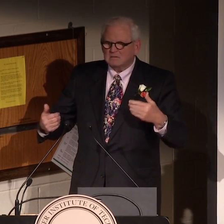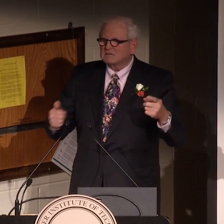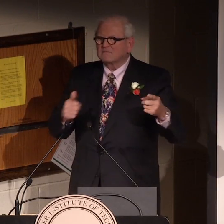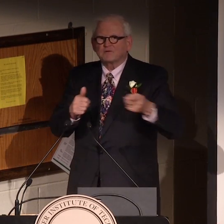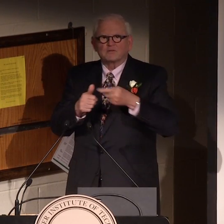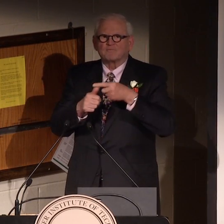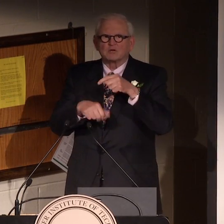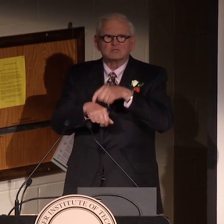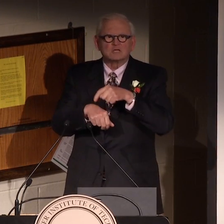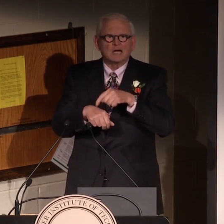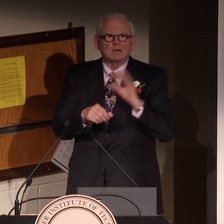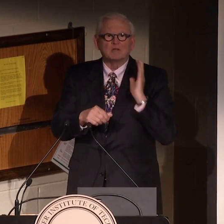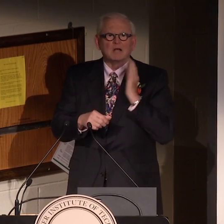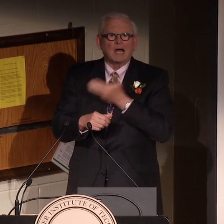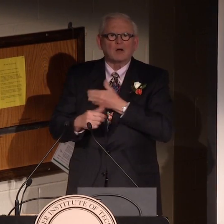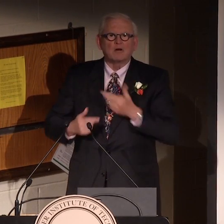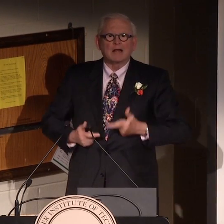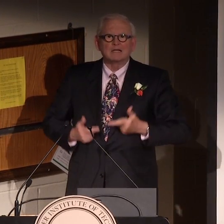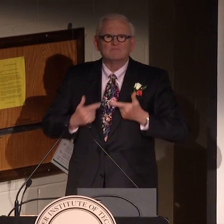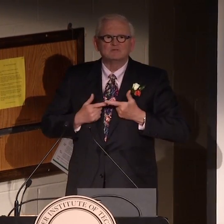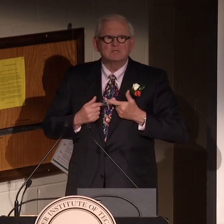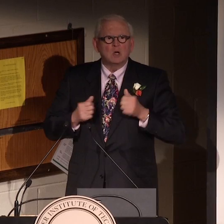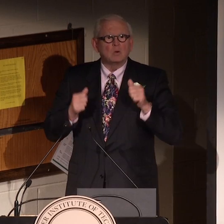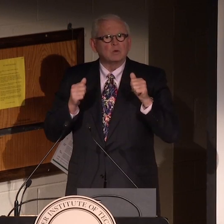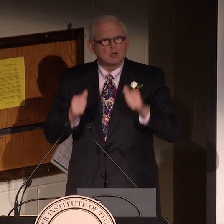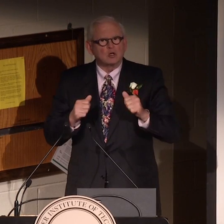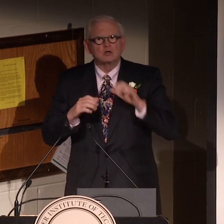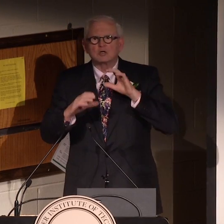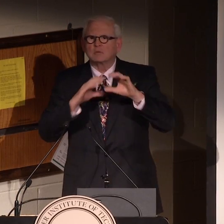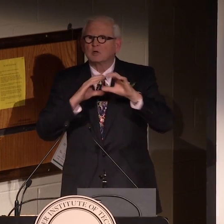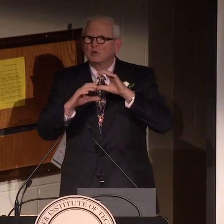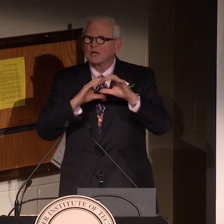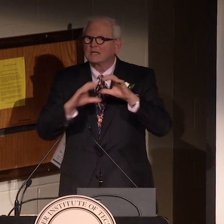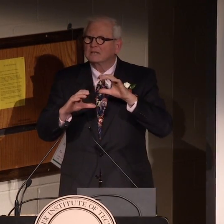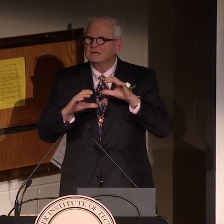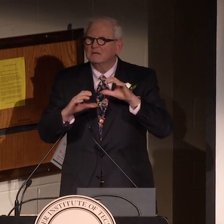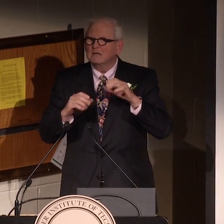apart from each other, and it was the first time in our lives